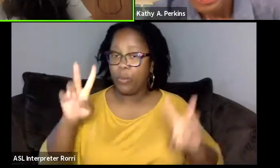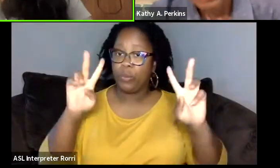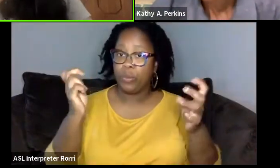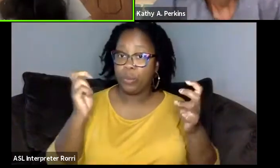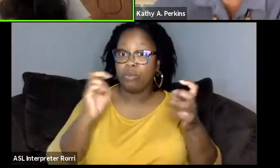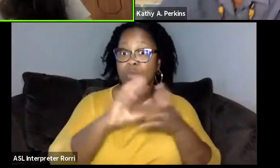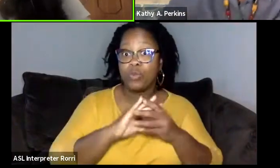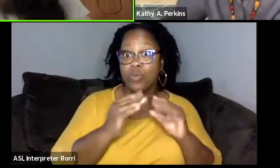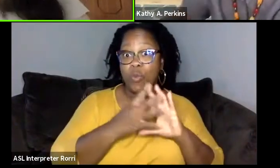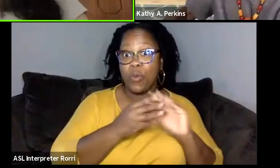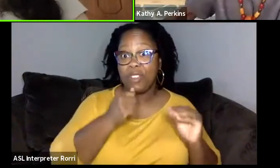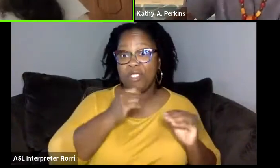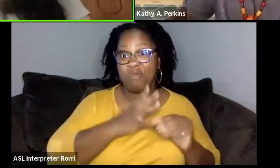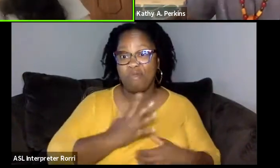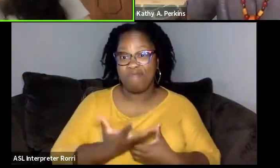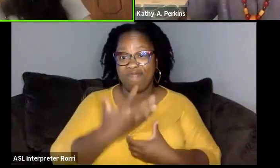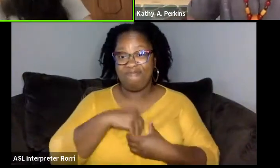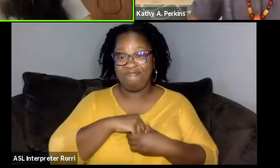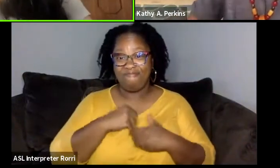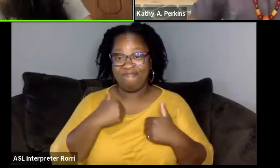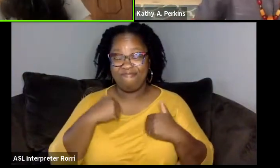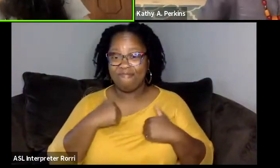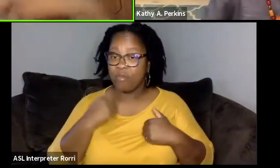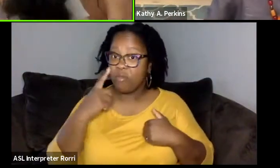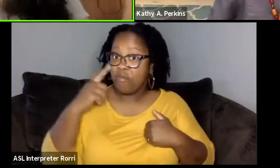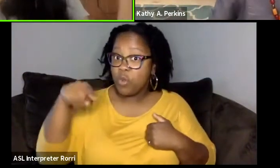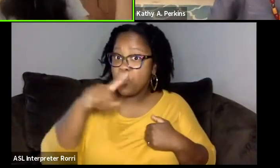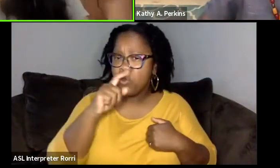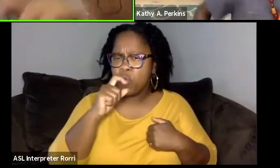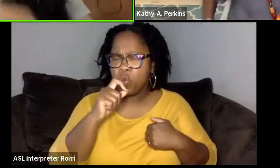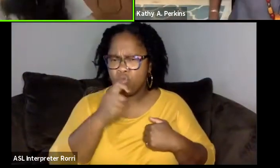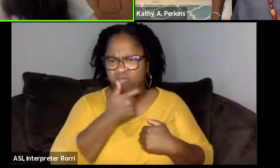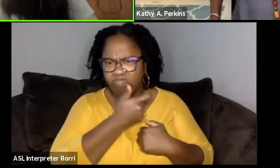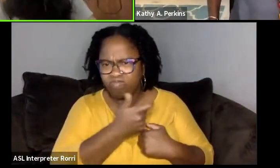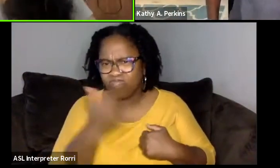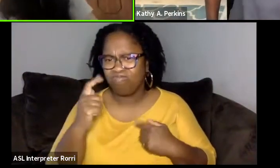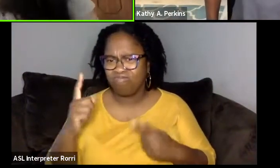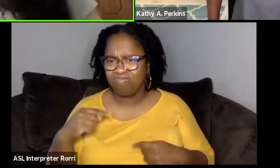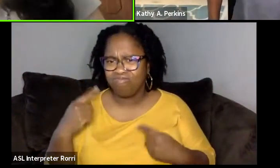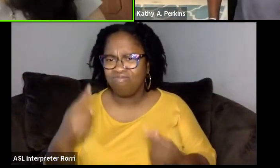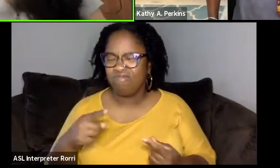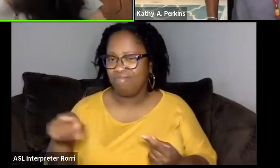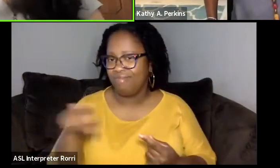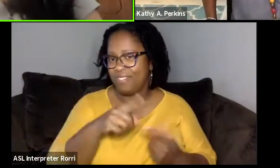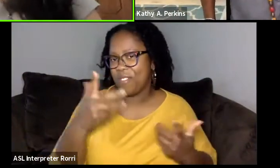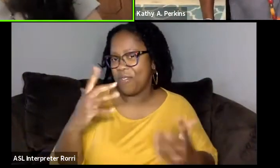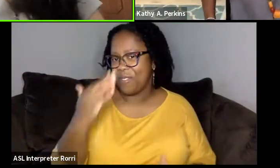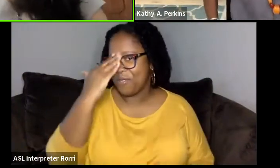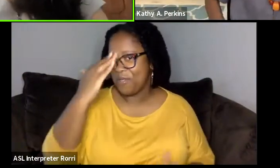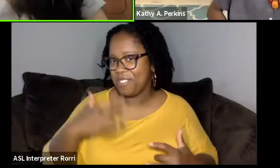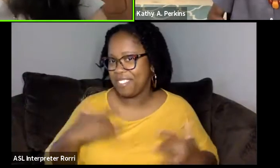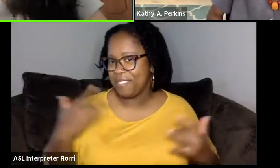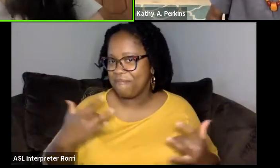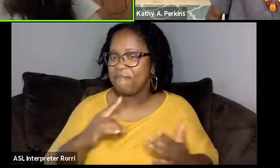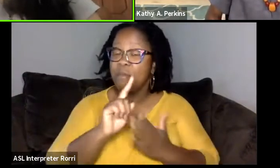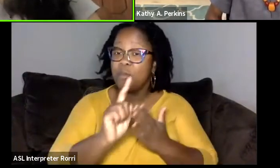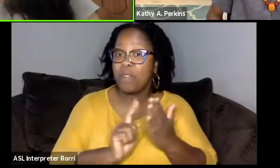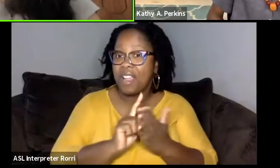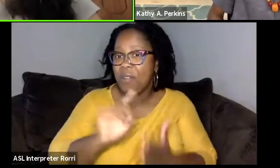For those of you that have been consistent followers, you know the drill, we're going to have an hour of fun with our panelists today